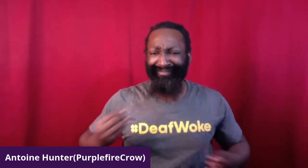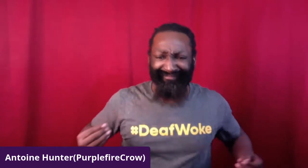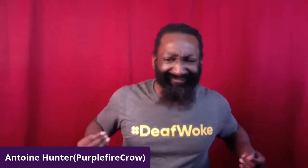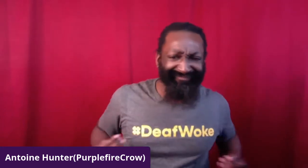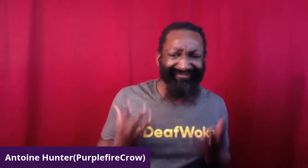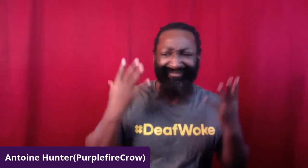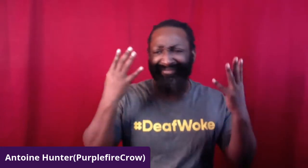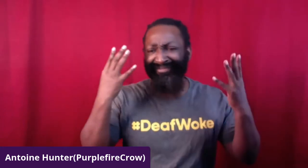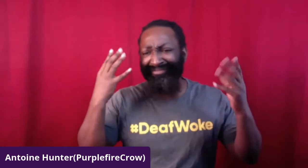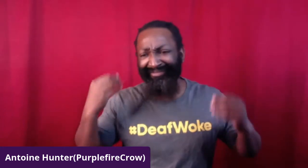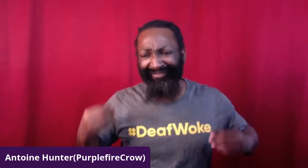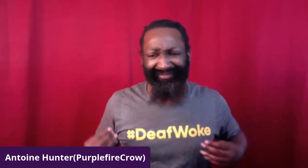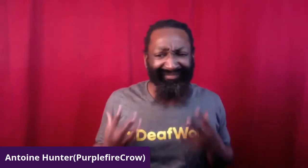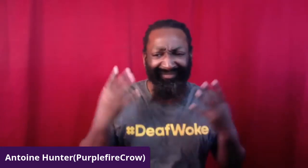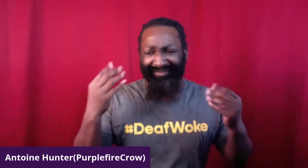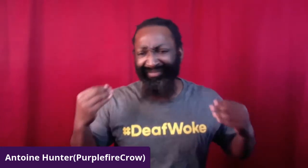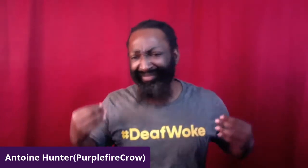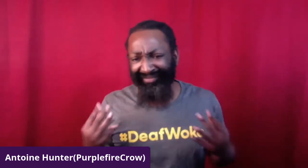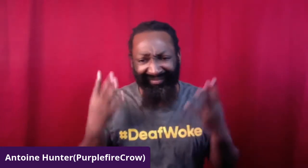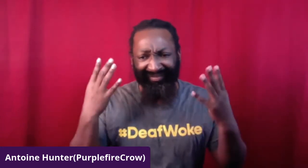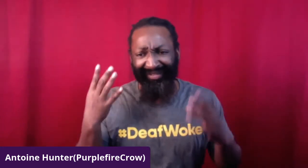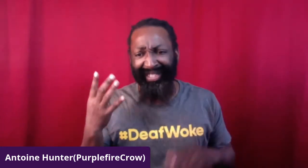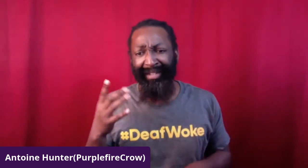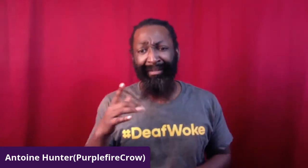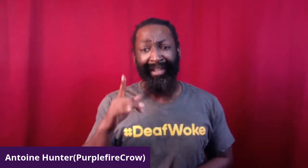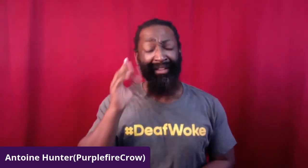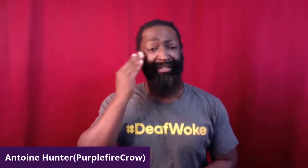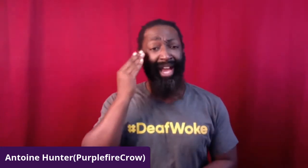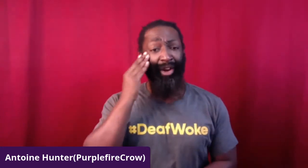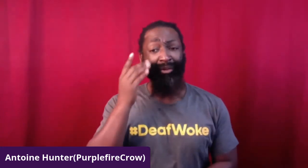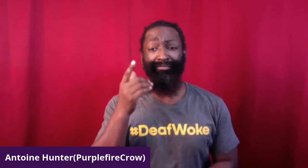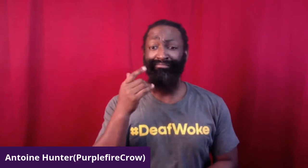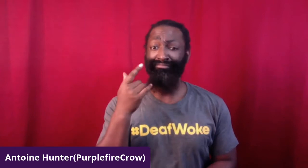CJ, you're a inspiration to us all.